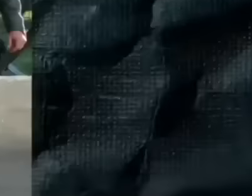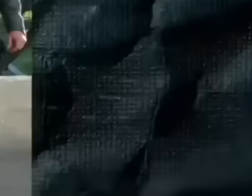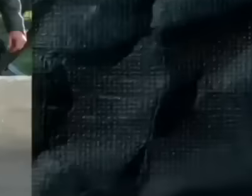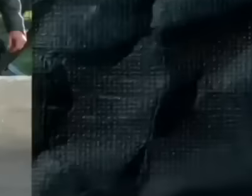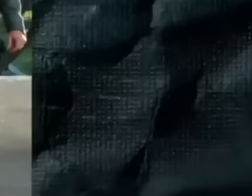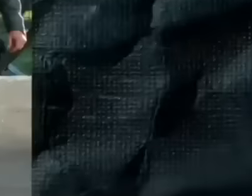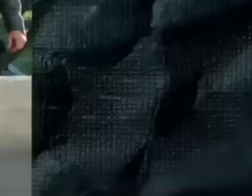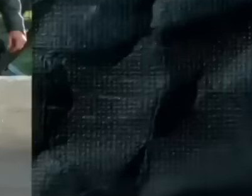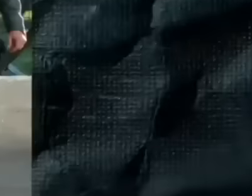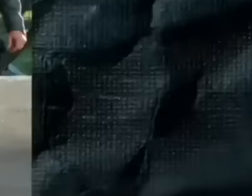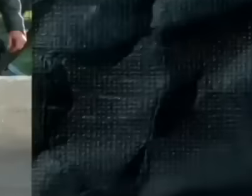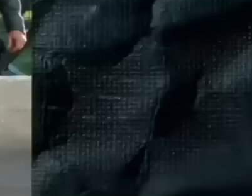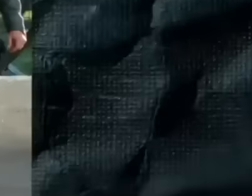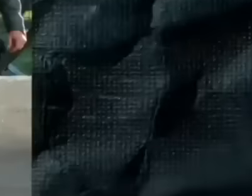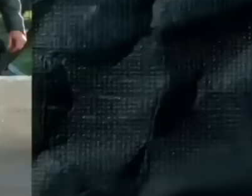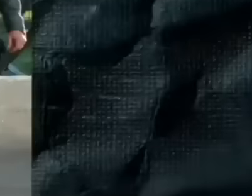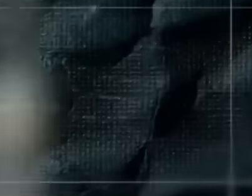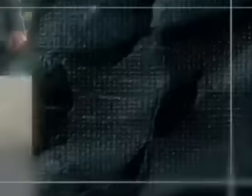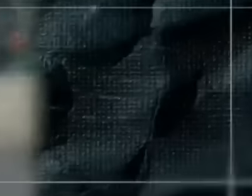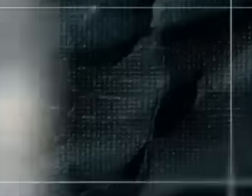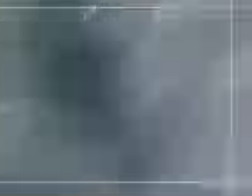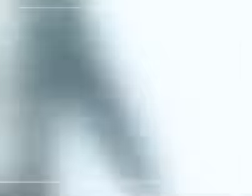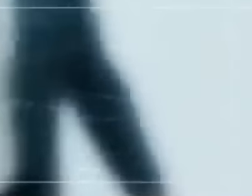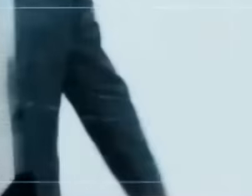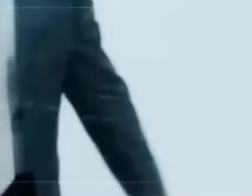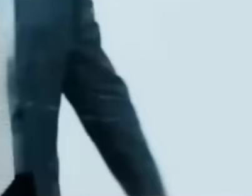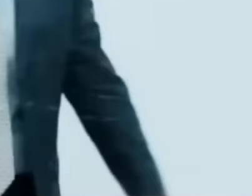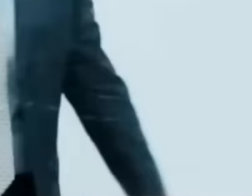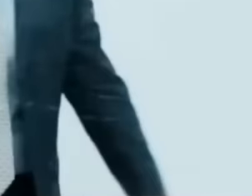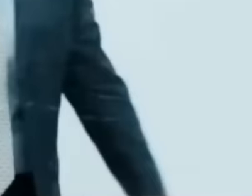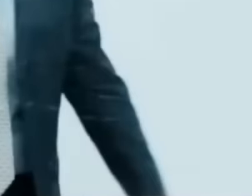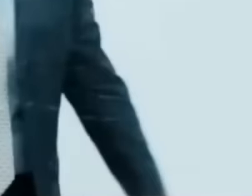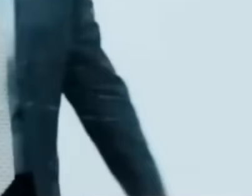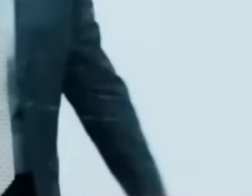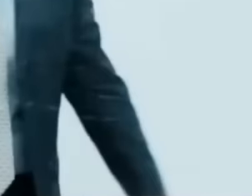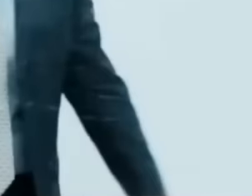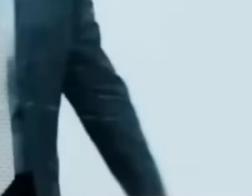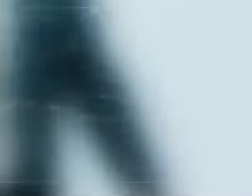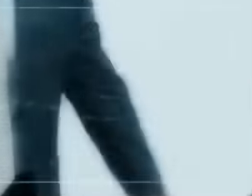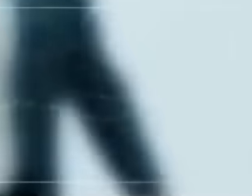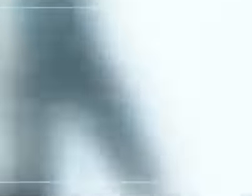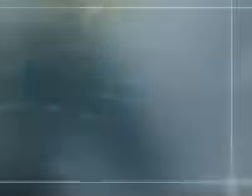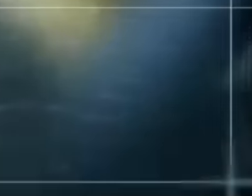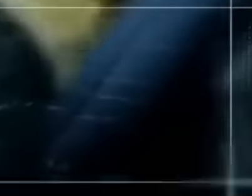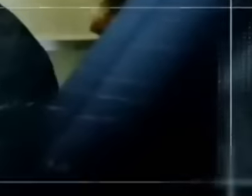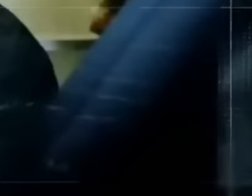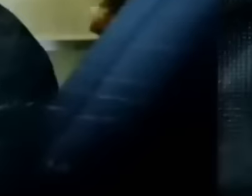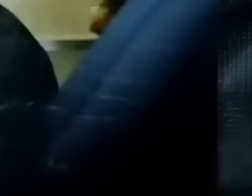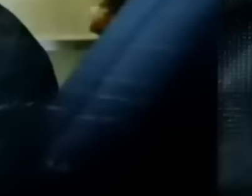the television stations' primetime schedules such as Carlos Loret de Mola Joaquín López Dóriga or Carlos